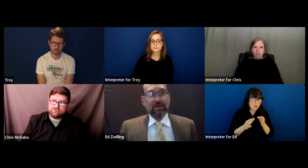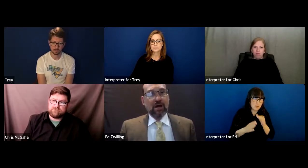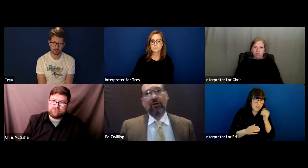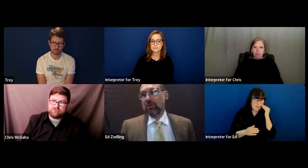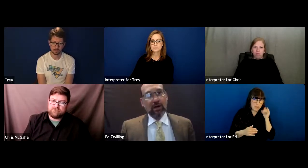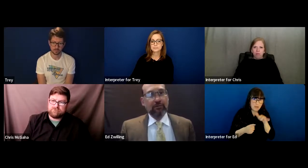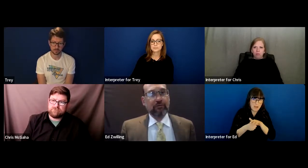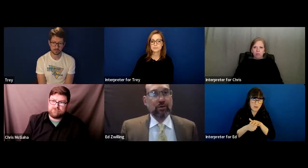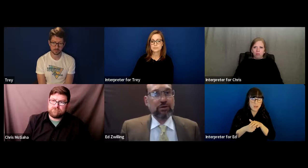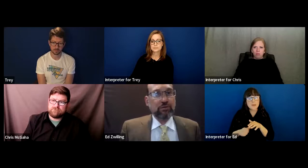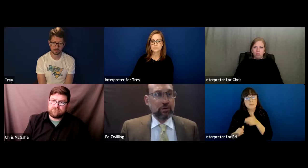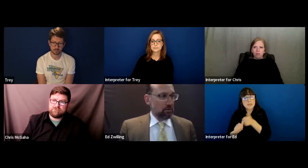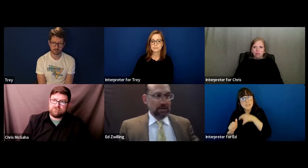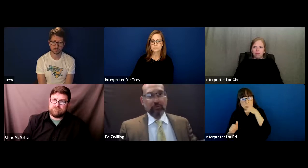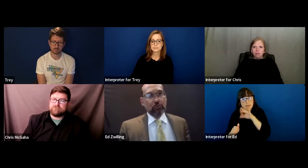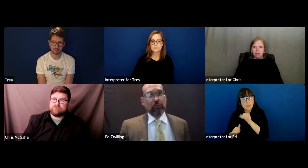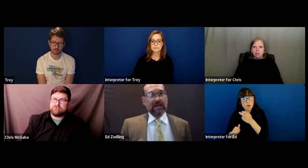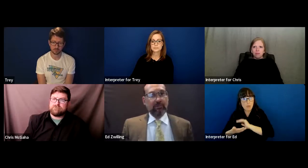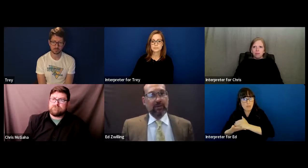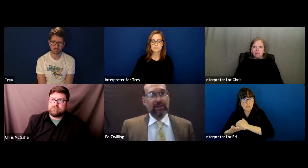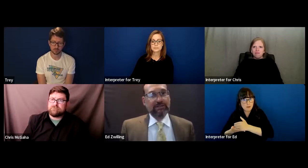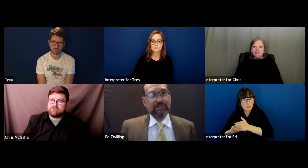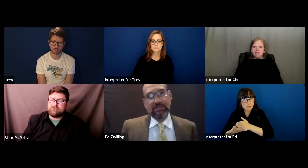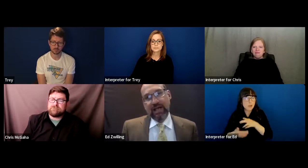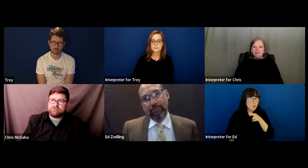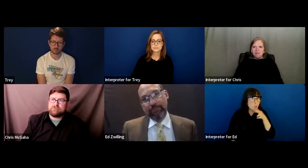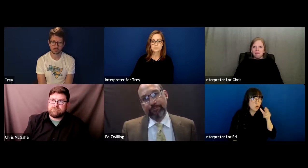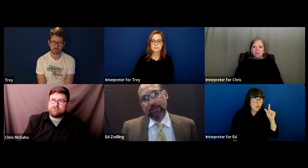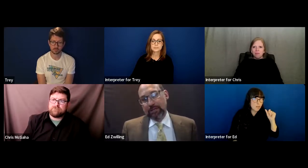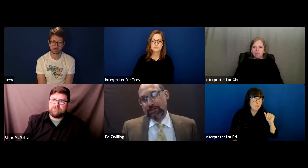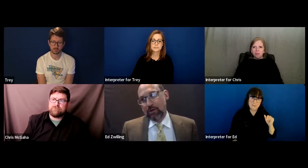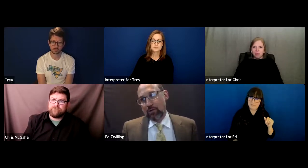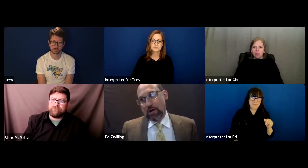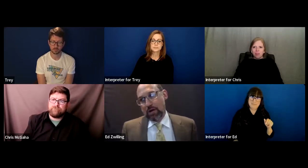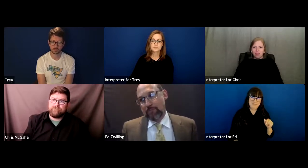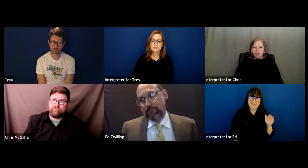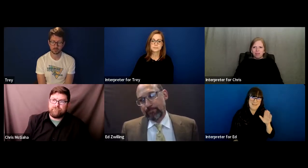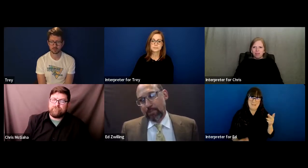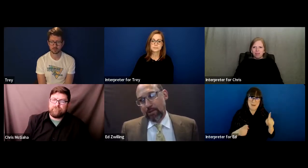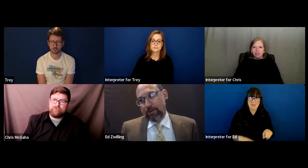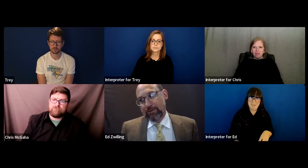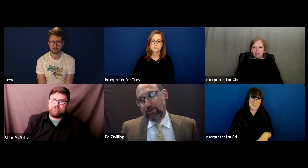is unheard of in rural Alabama. That just doesn't happen.